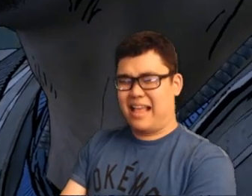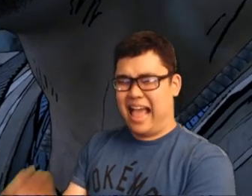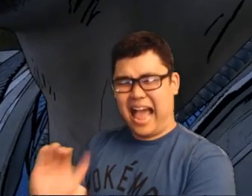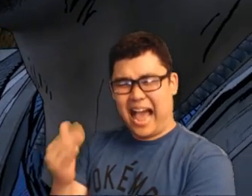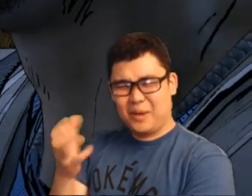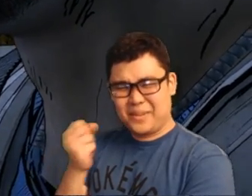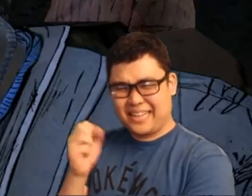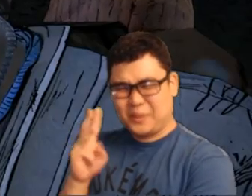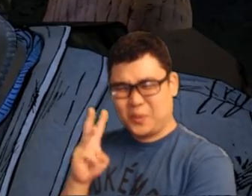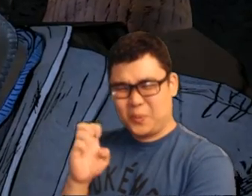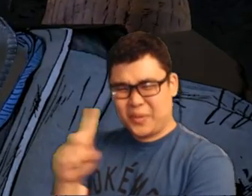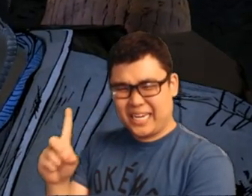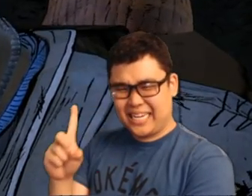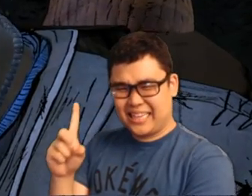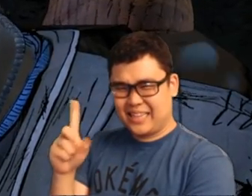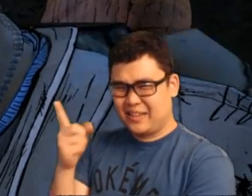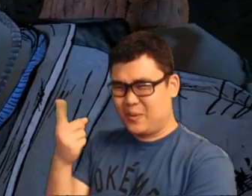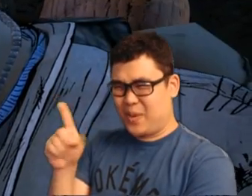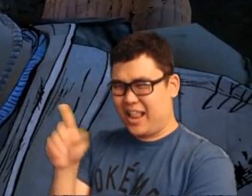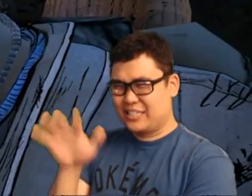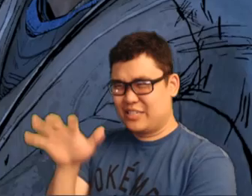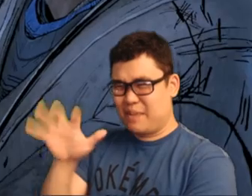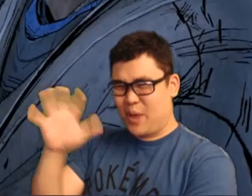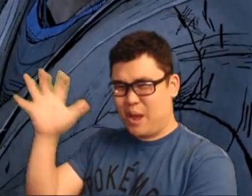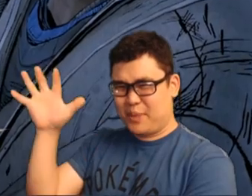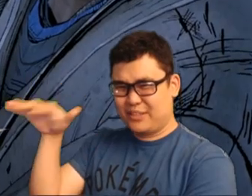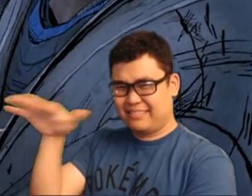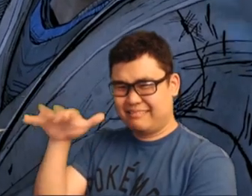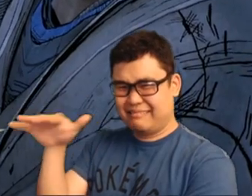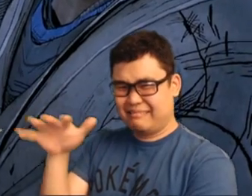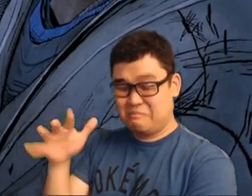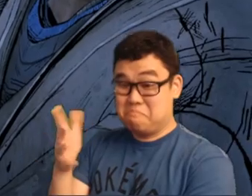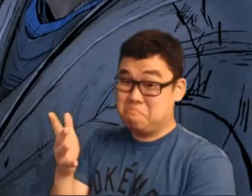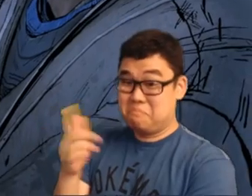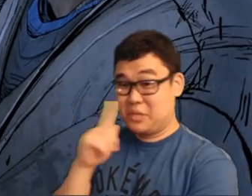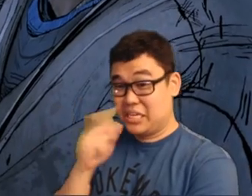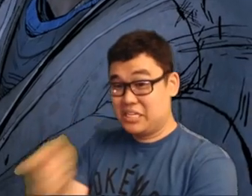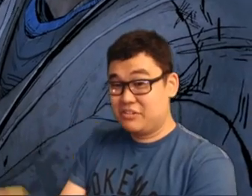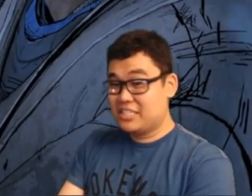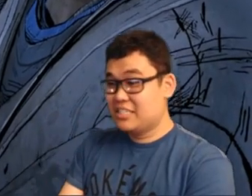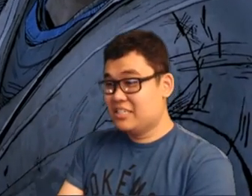How did they get weed in a zombie apocalypse? Interesting.